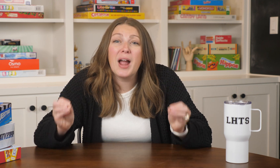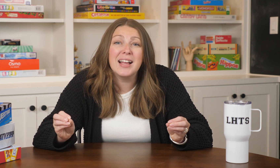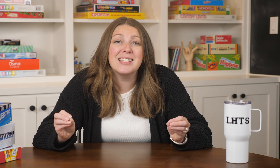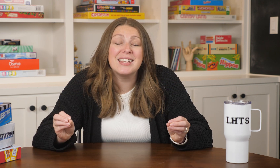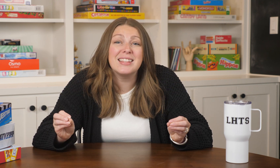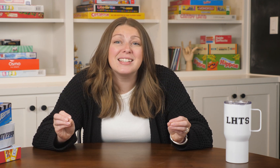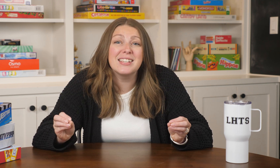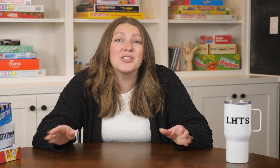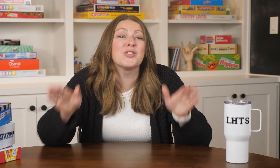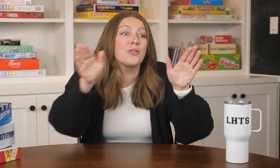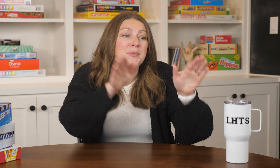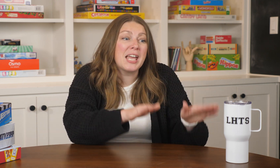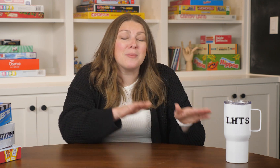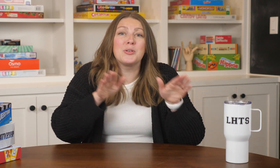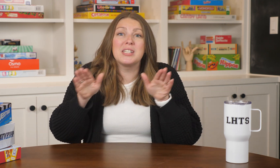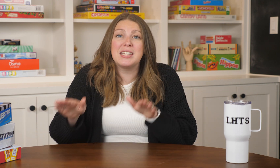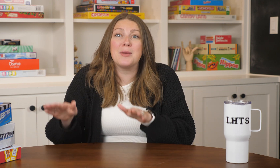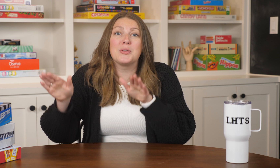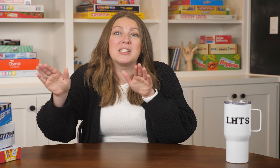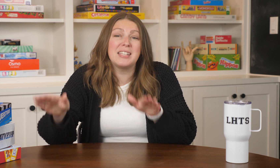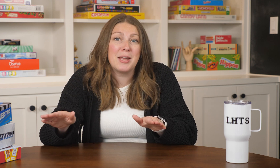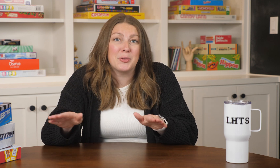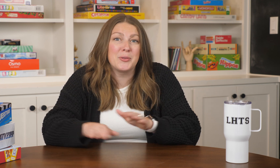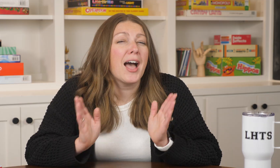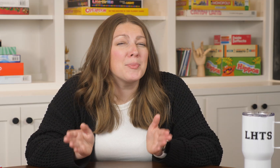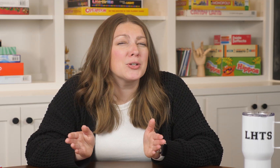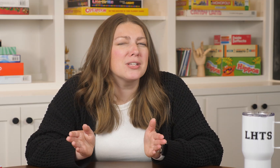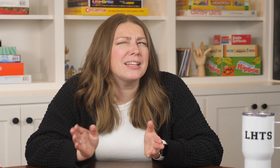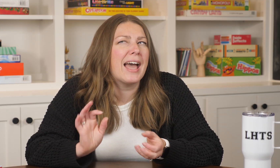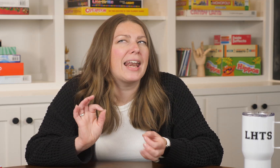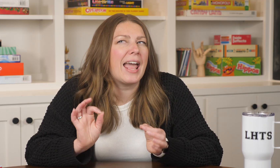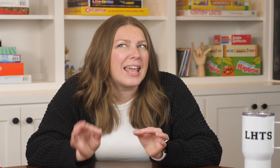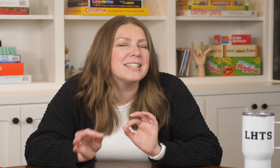practicing these skills from table to table to table. I personally had 8 to